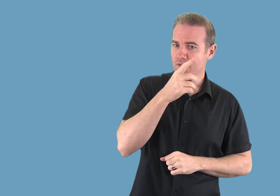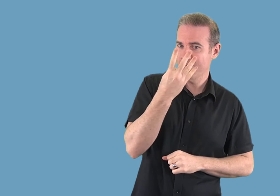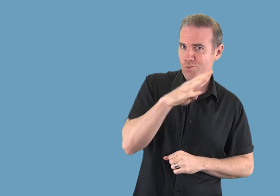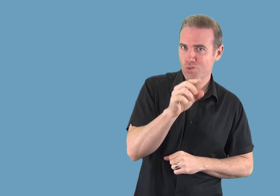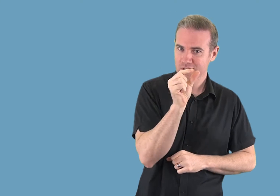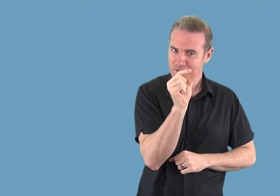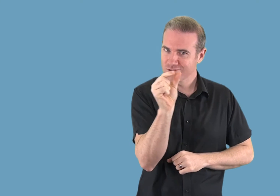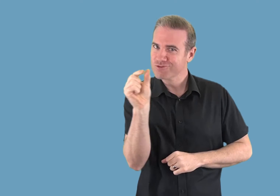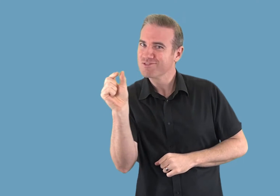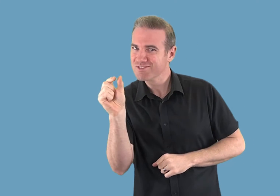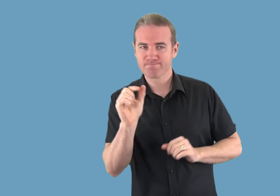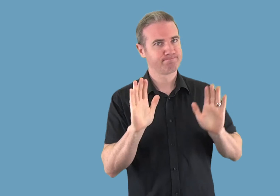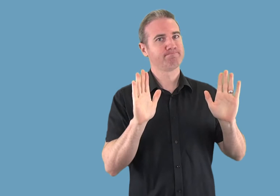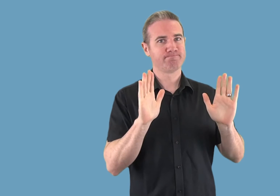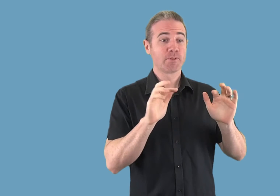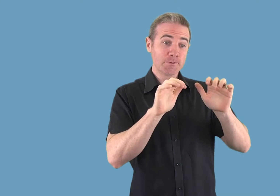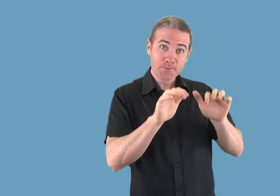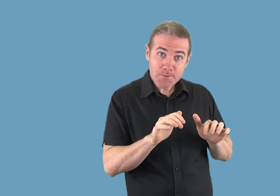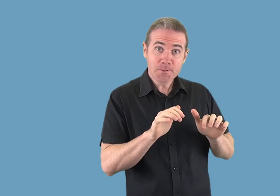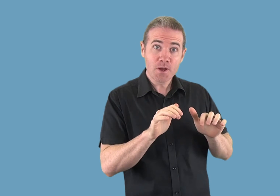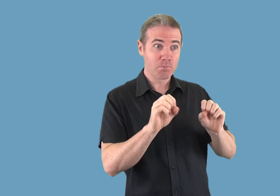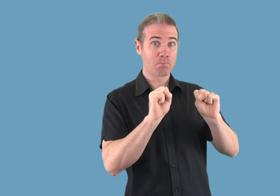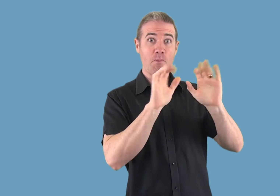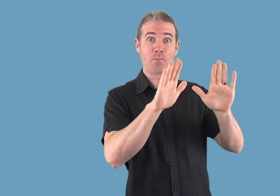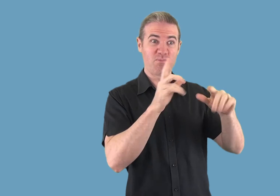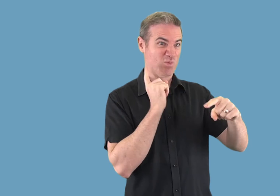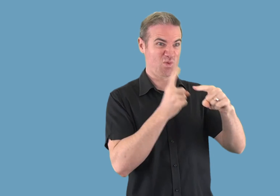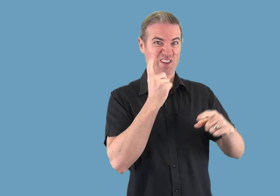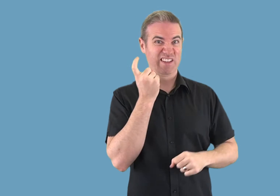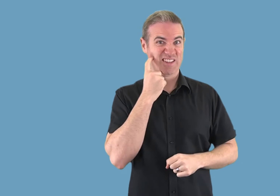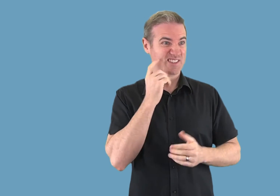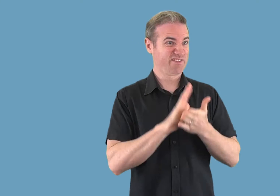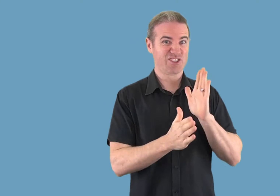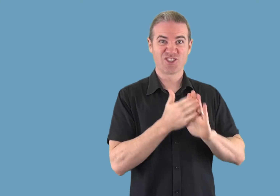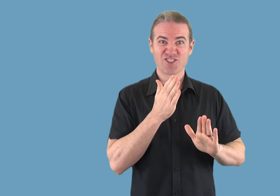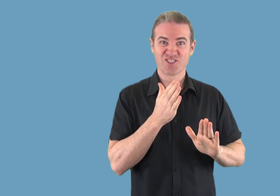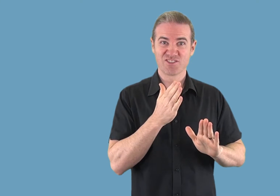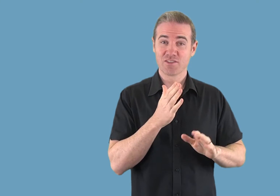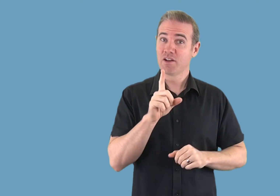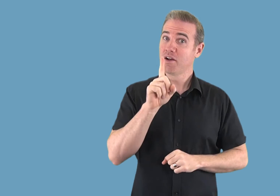write short updates of up to 140 characters.